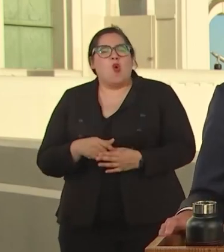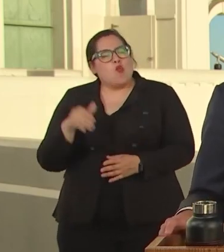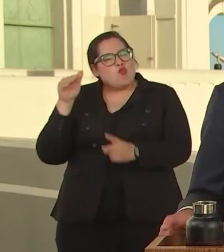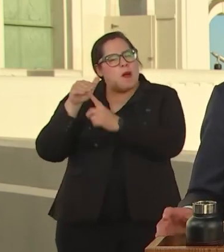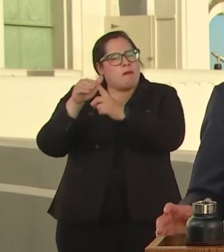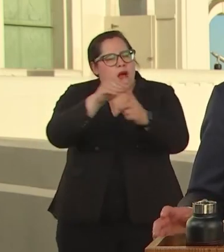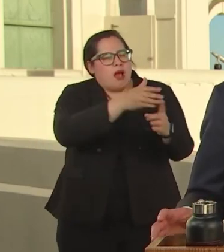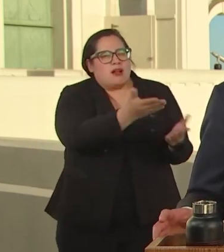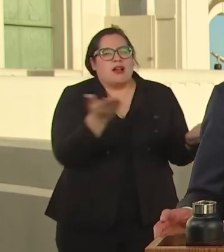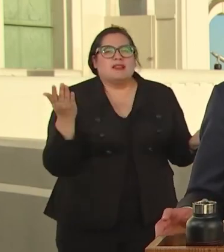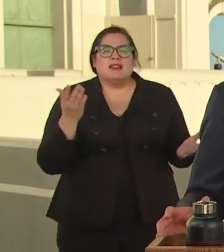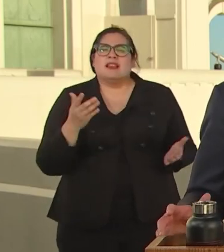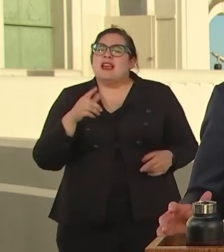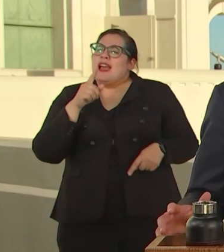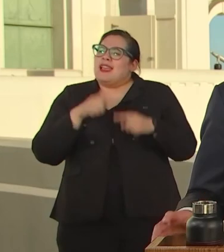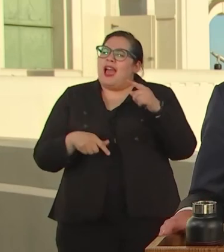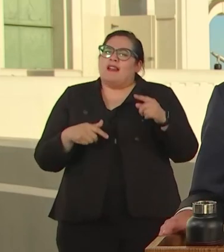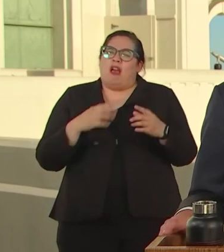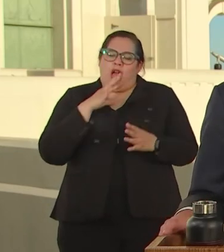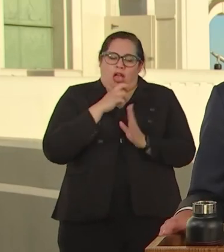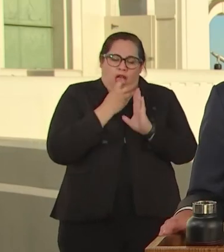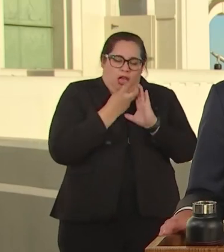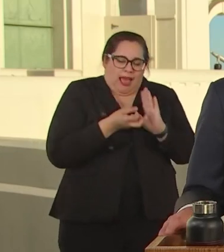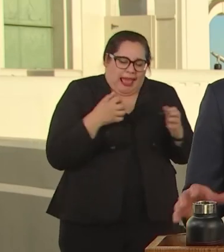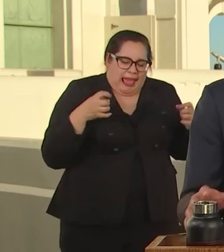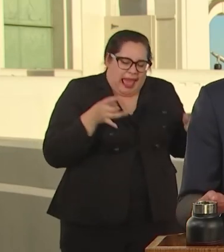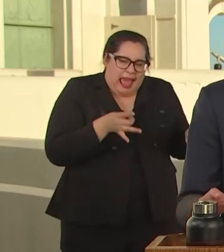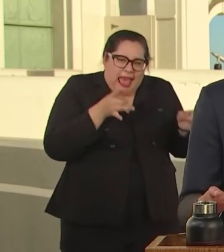CONSUME US AND MAKE IN A CITY OF BELONGING.